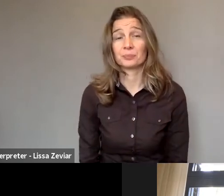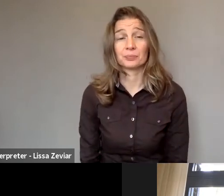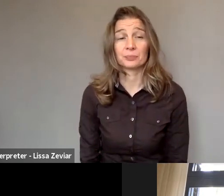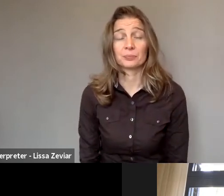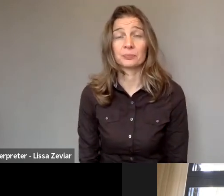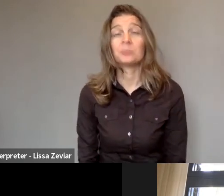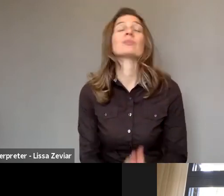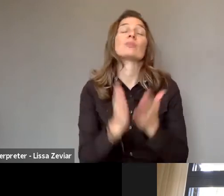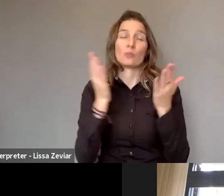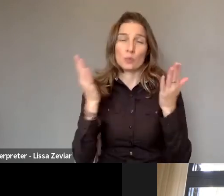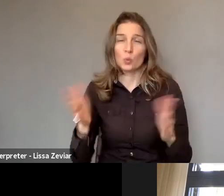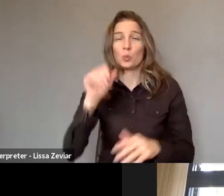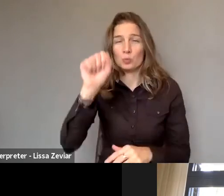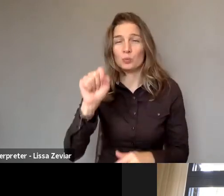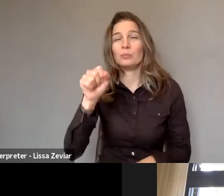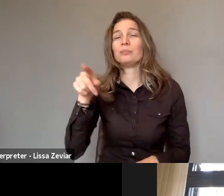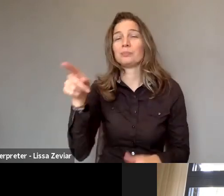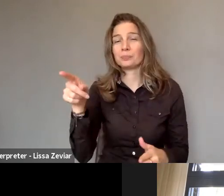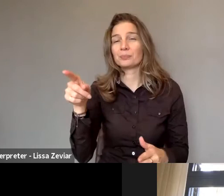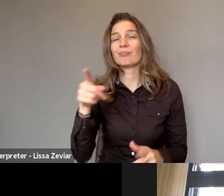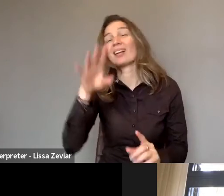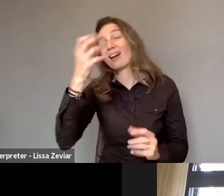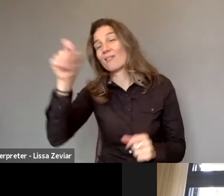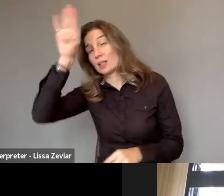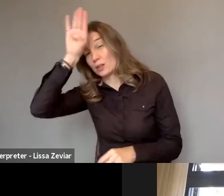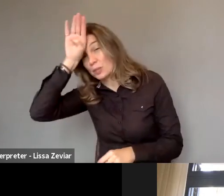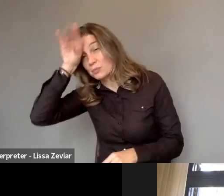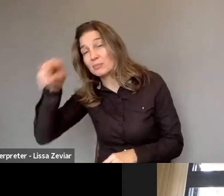and victims’ rights directive, there is also